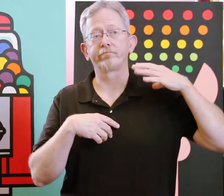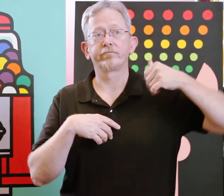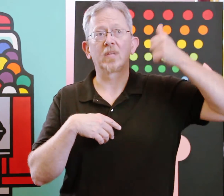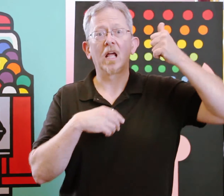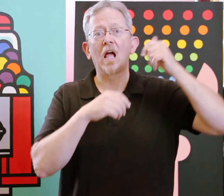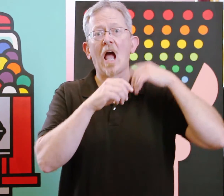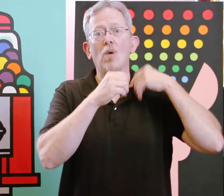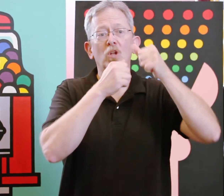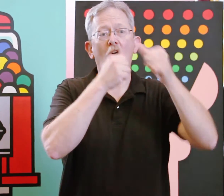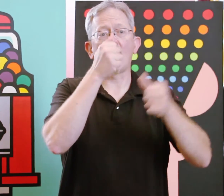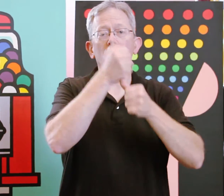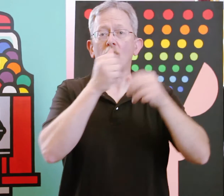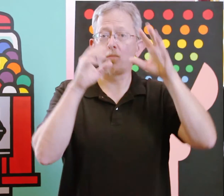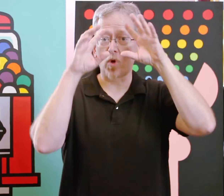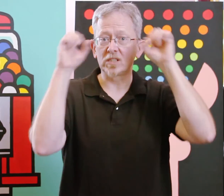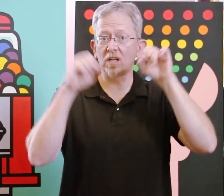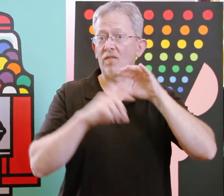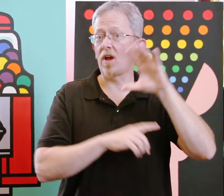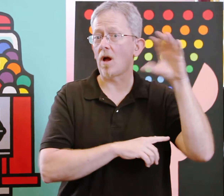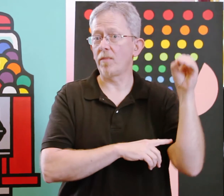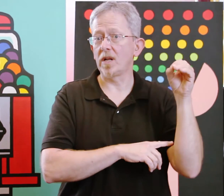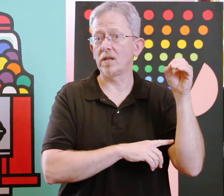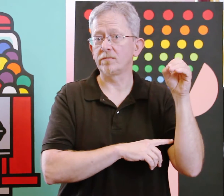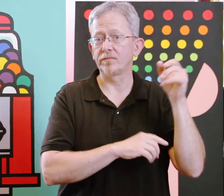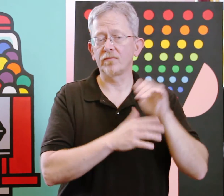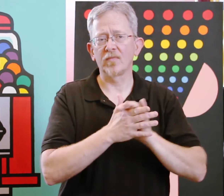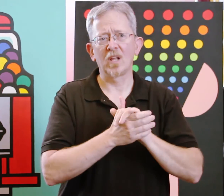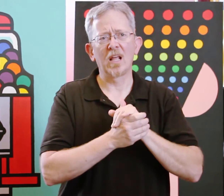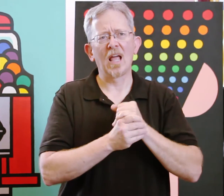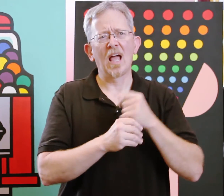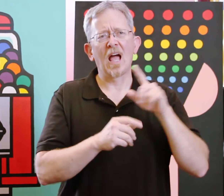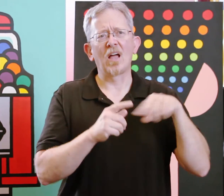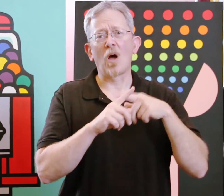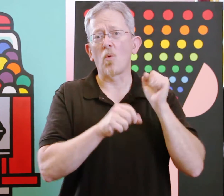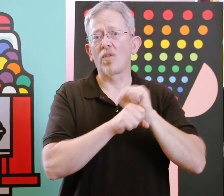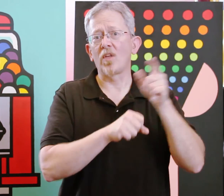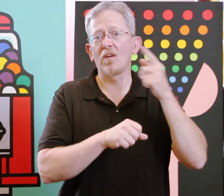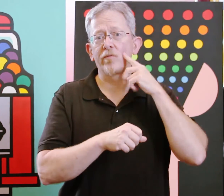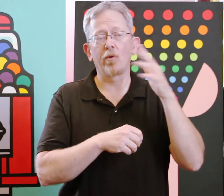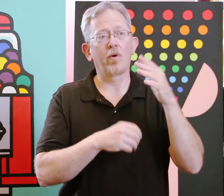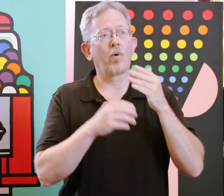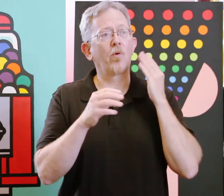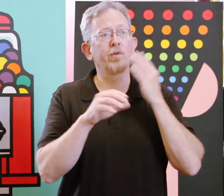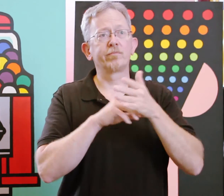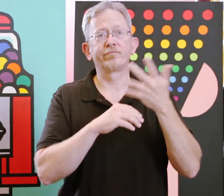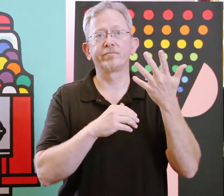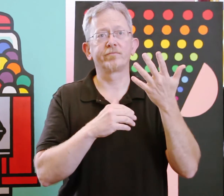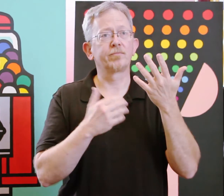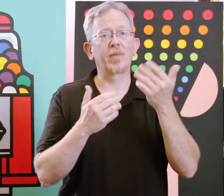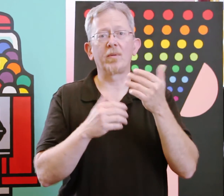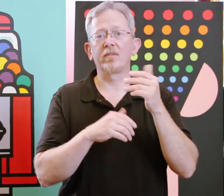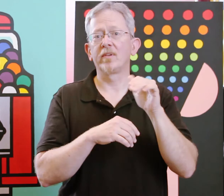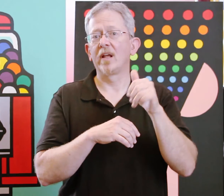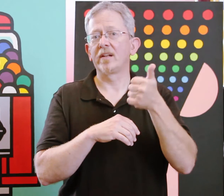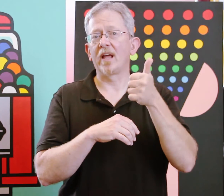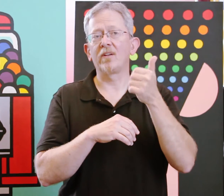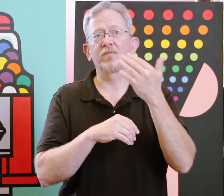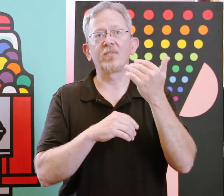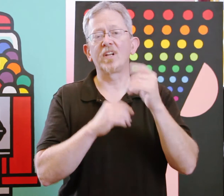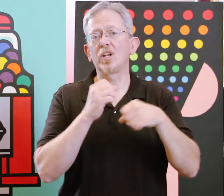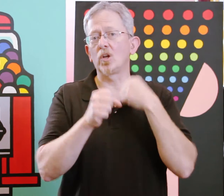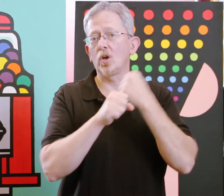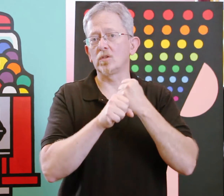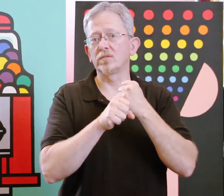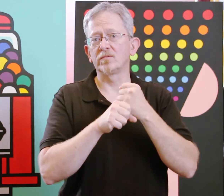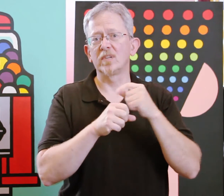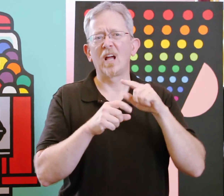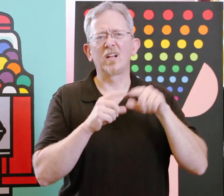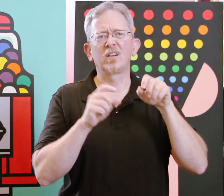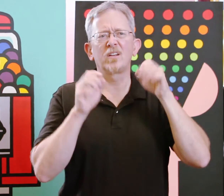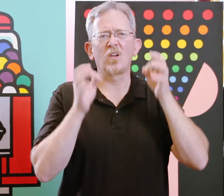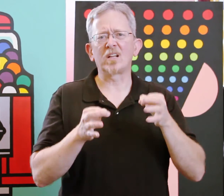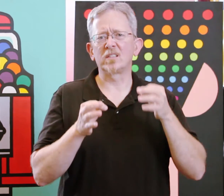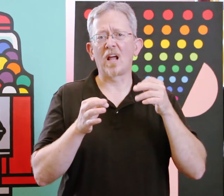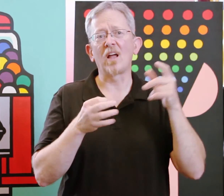I was under the President of the company, I worked there for about 10-15 years. The company decided